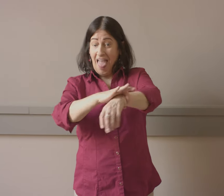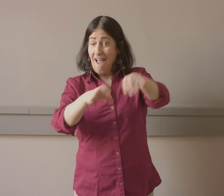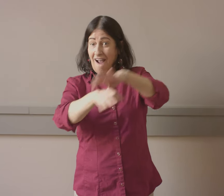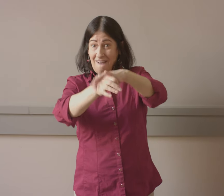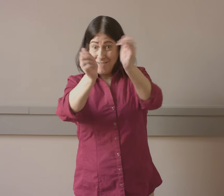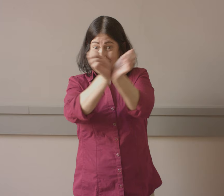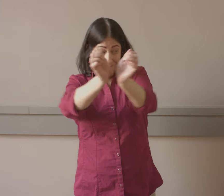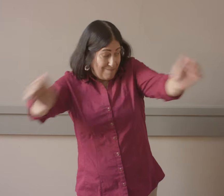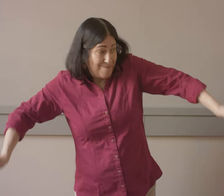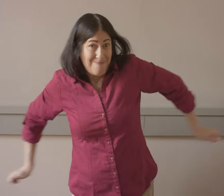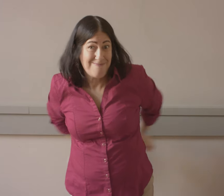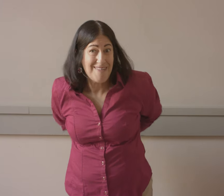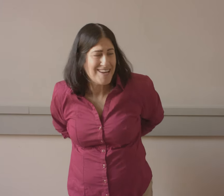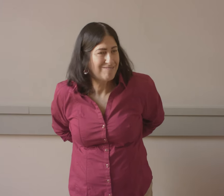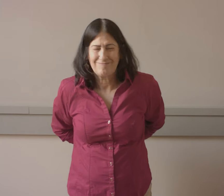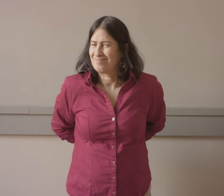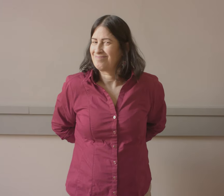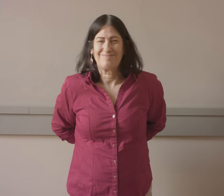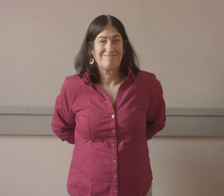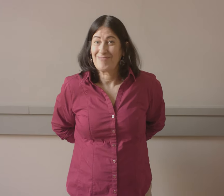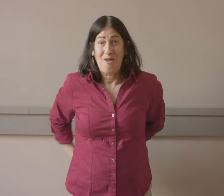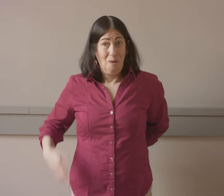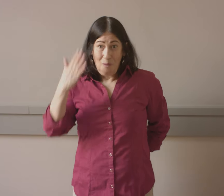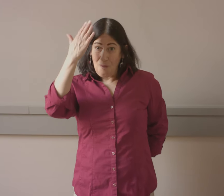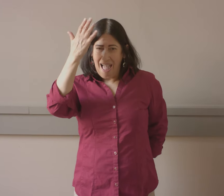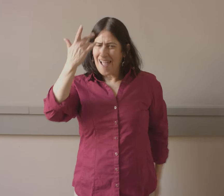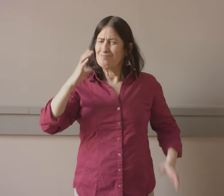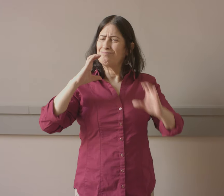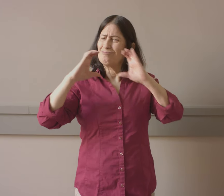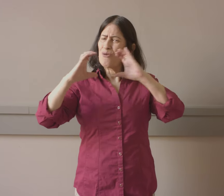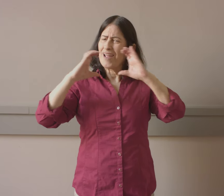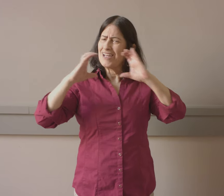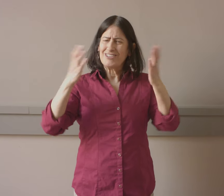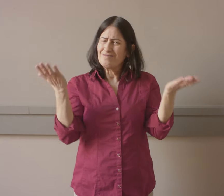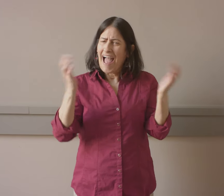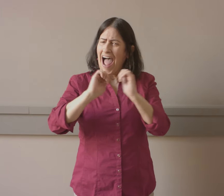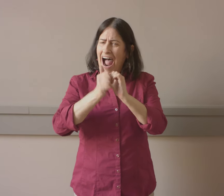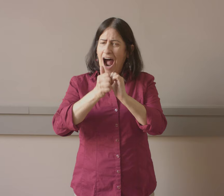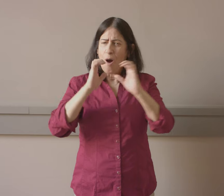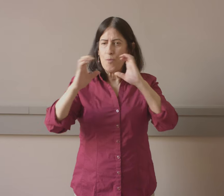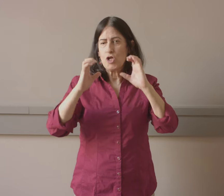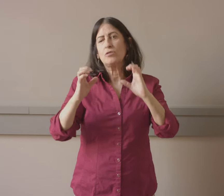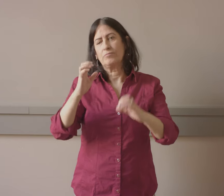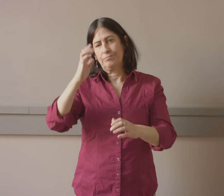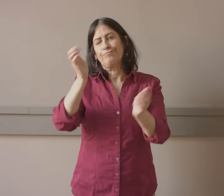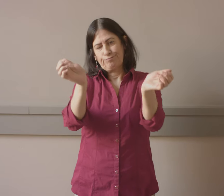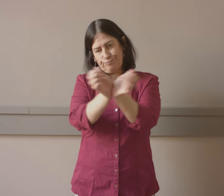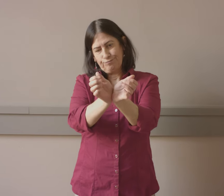handcuffed in the front is very important. If they're handcuffed it behind, they can't communicate at all.